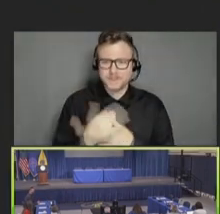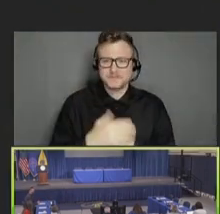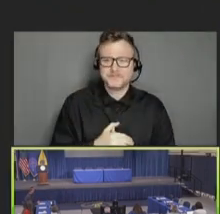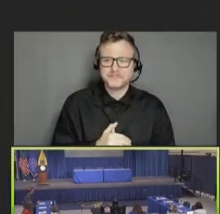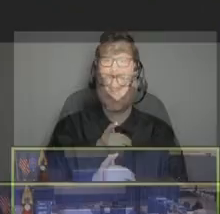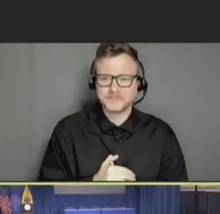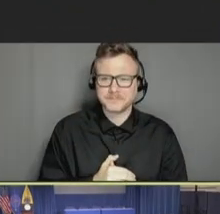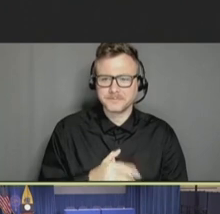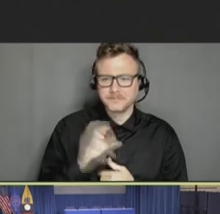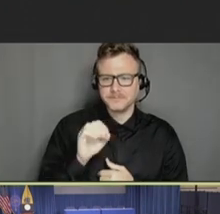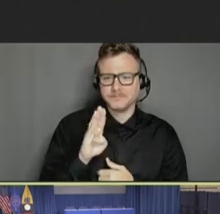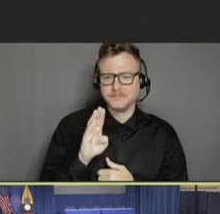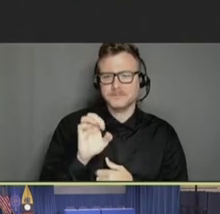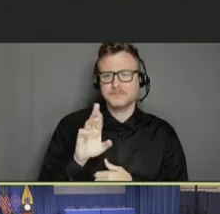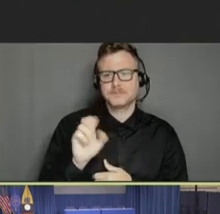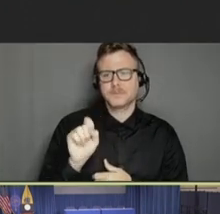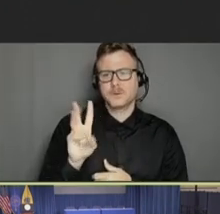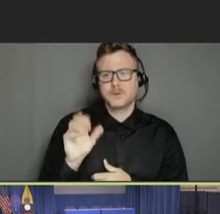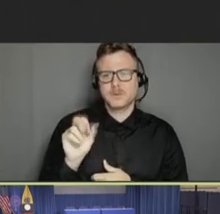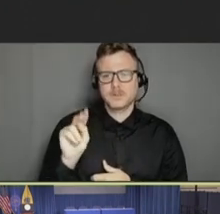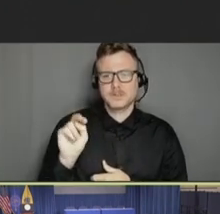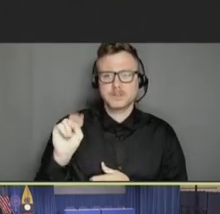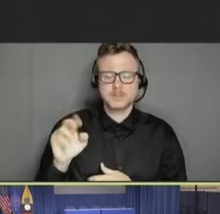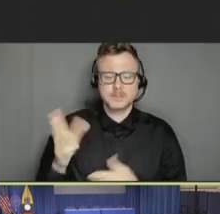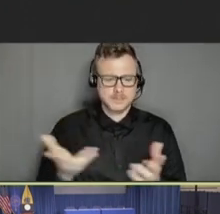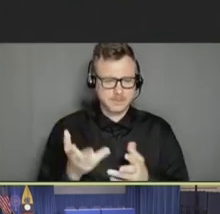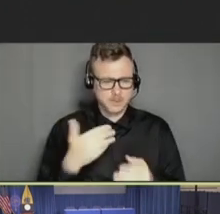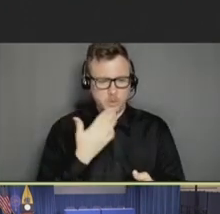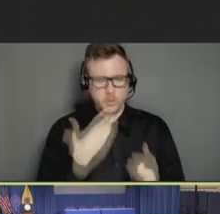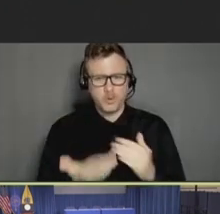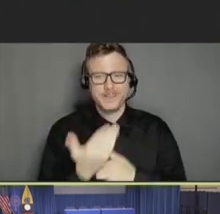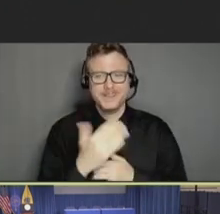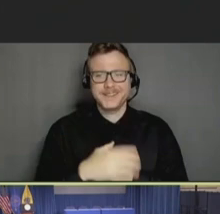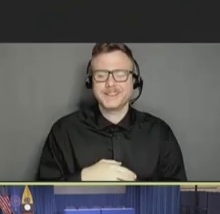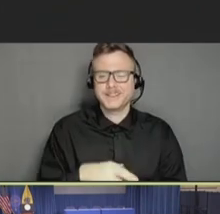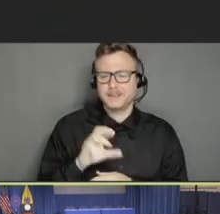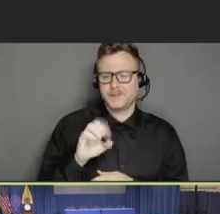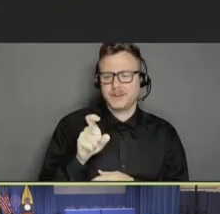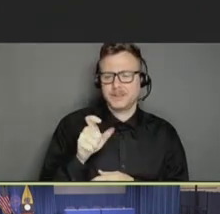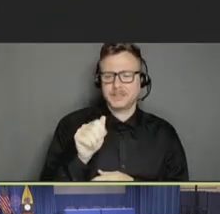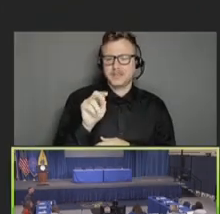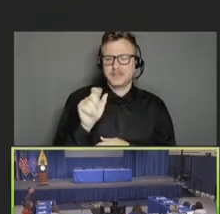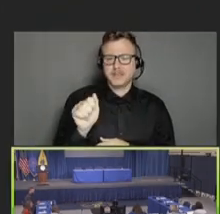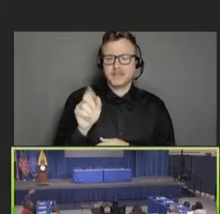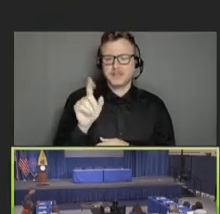Ann Aikin: Good morning. Robert Swanson: Good morning. Ann Aikin: Roxanna Diba?